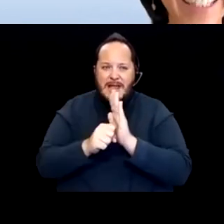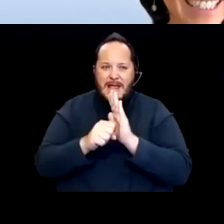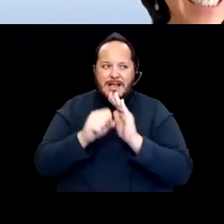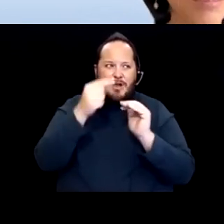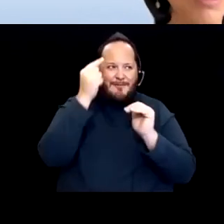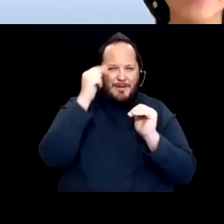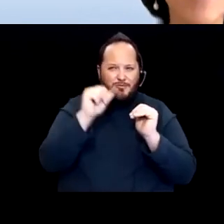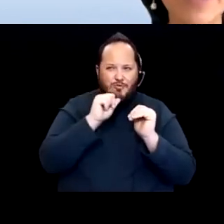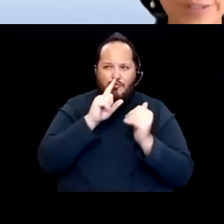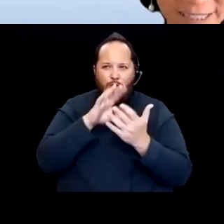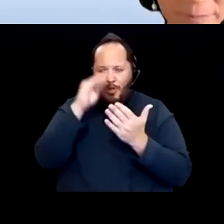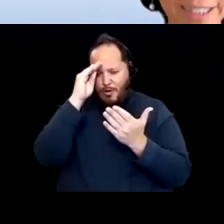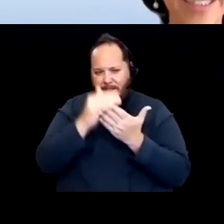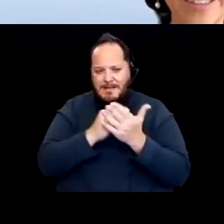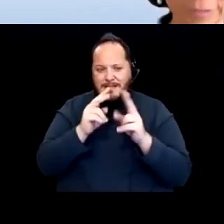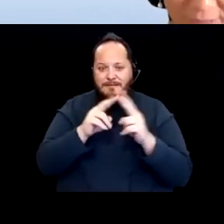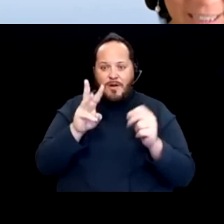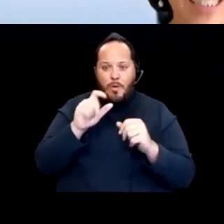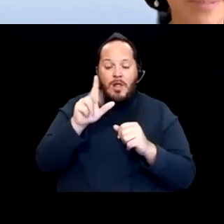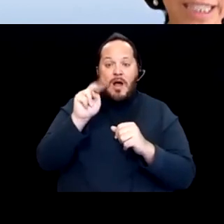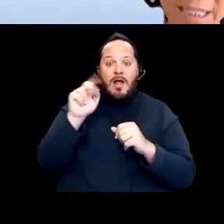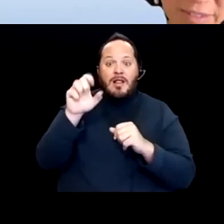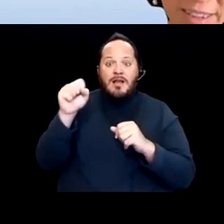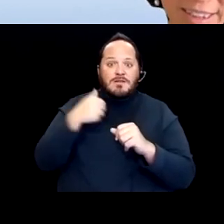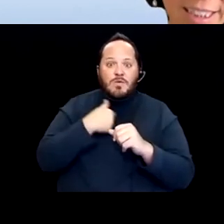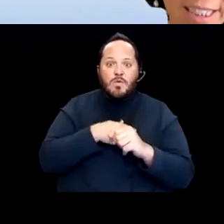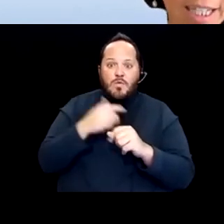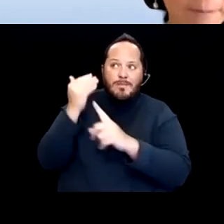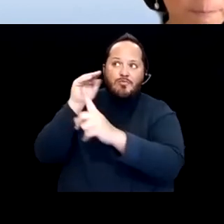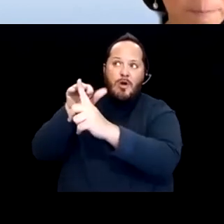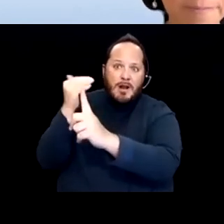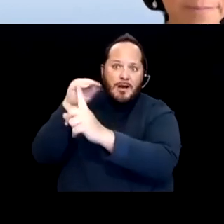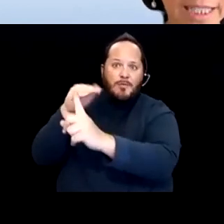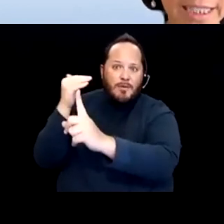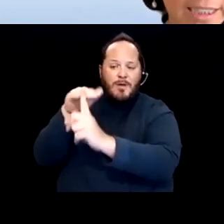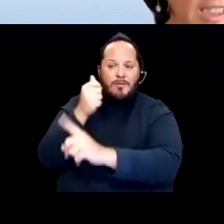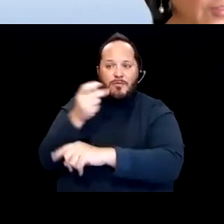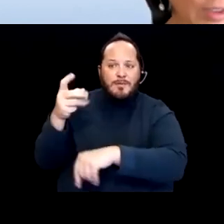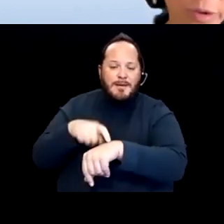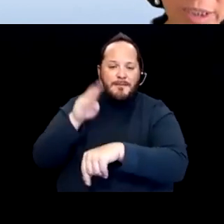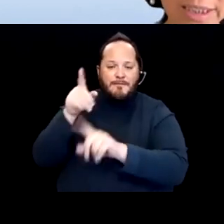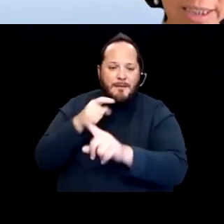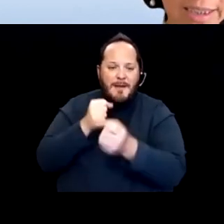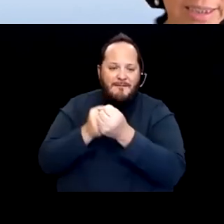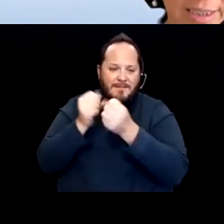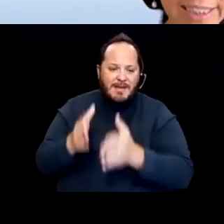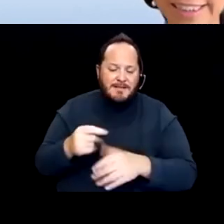Unless it's brought up to them repeatedly by advocates. And I feel strongly that that's the case here.